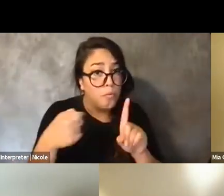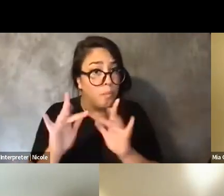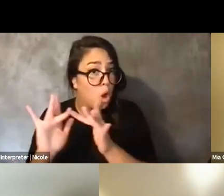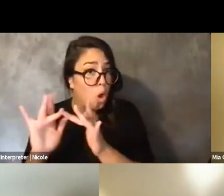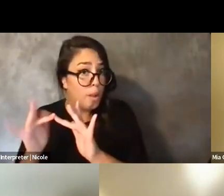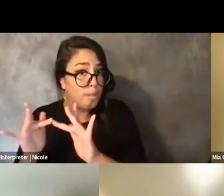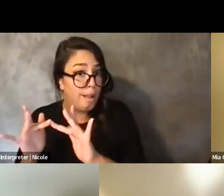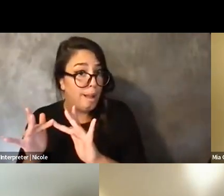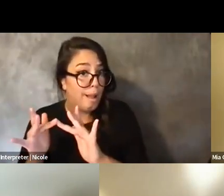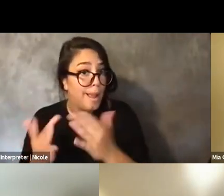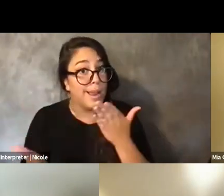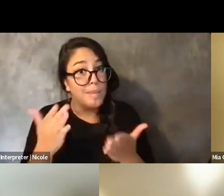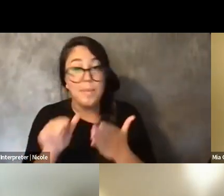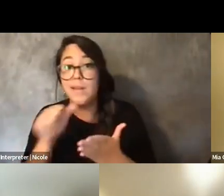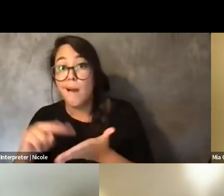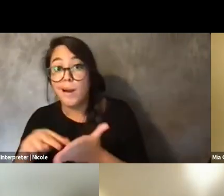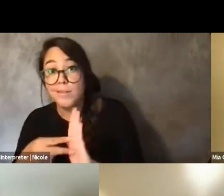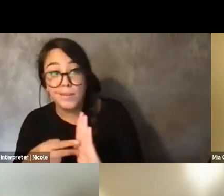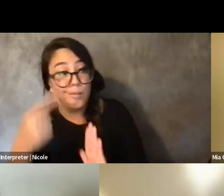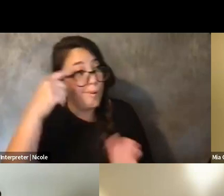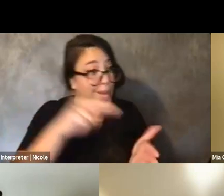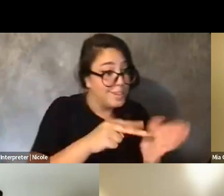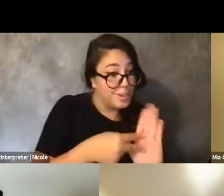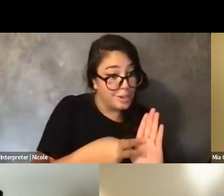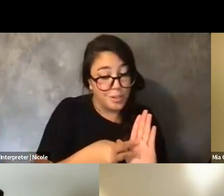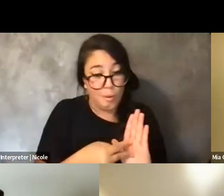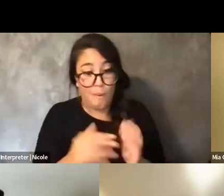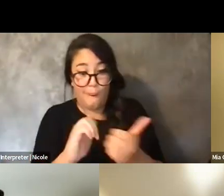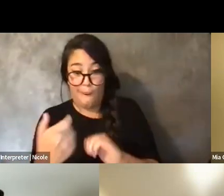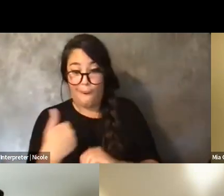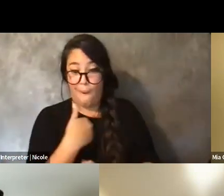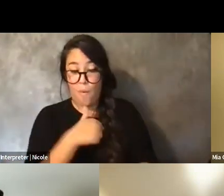like, the unintentional and intentional ways we, like, engage in punitive behavior